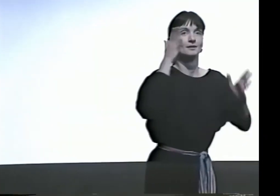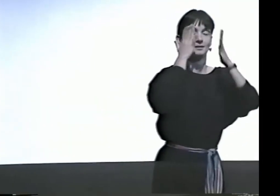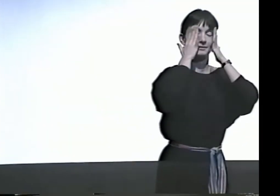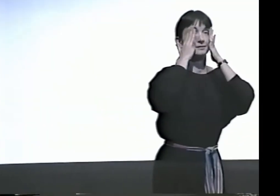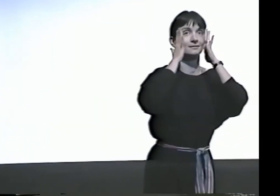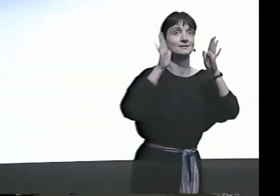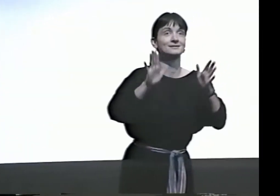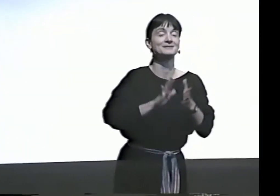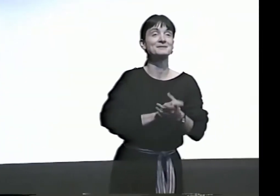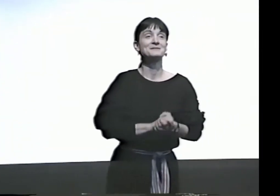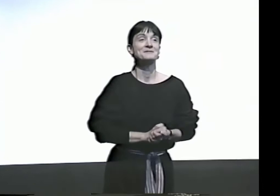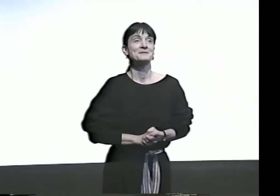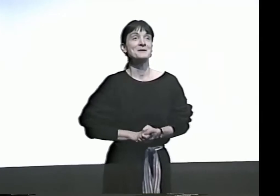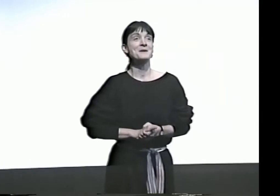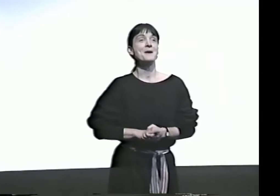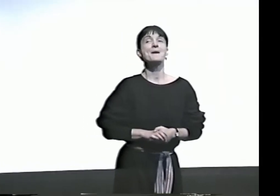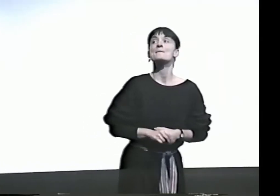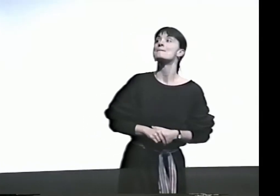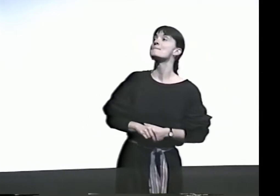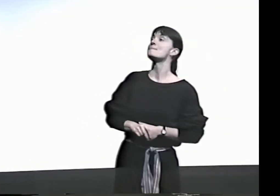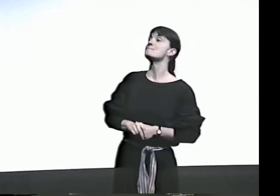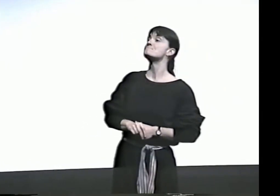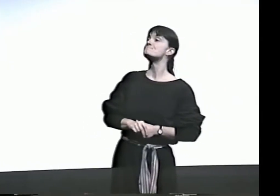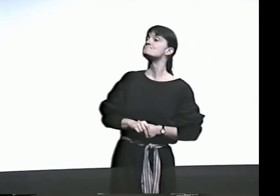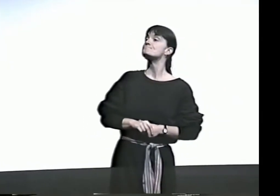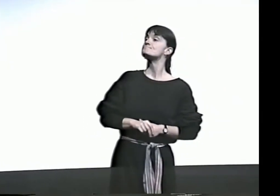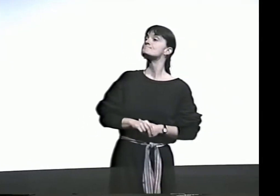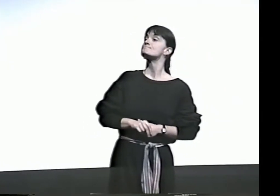I DON'T WANT YOU TO HAVE TO LOOK AT THAT, AND THAT LIGHT IS BOTHERING ME, TOO.